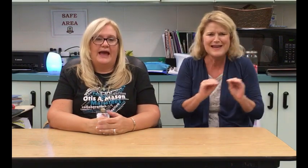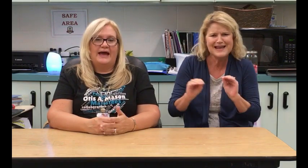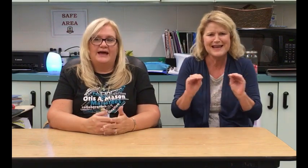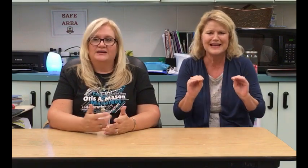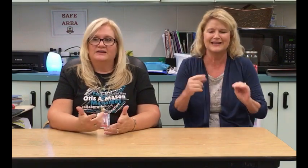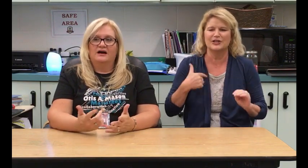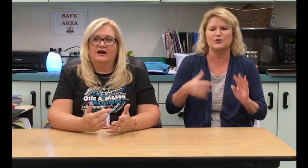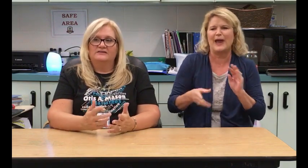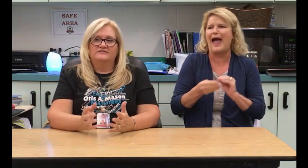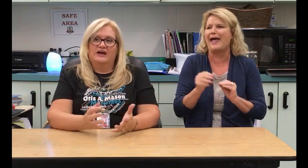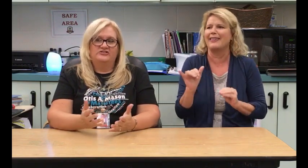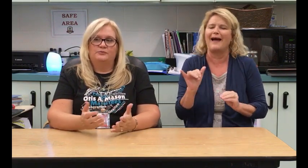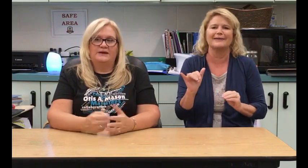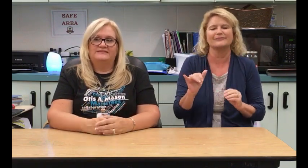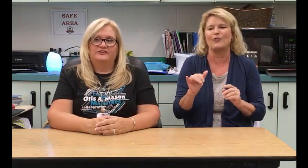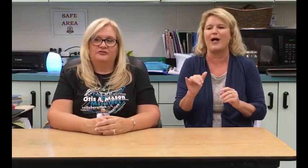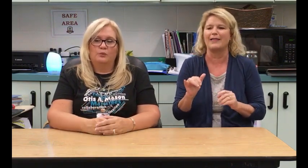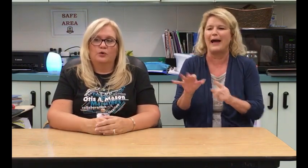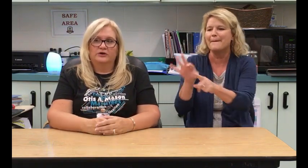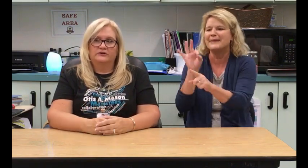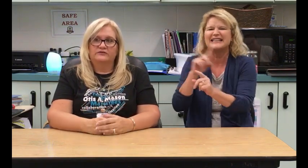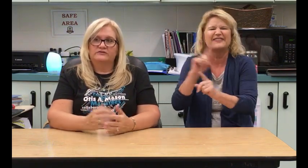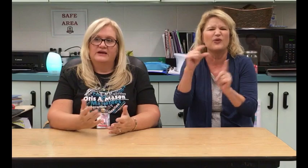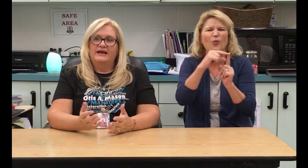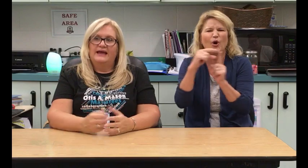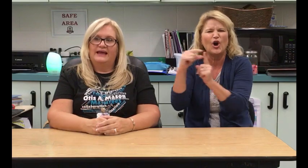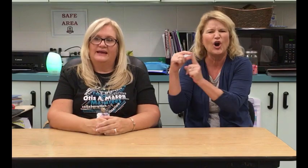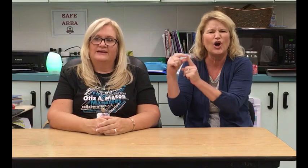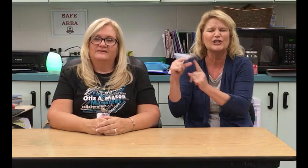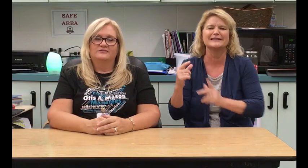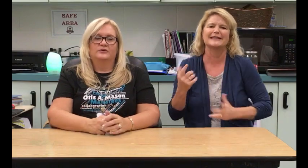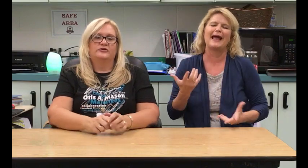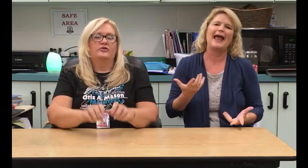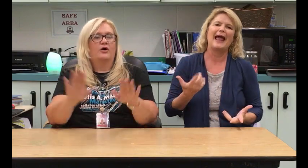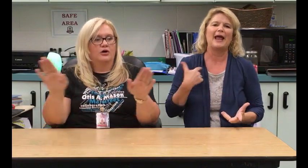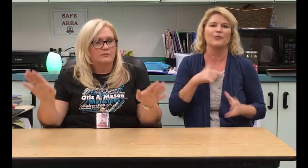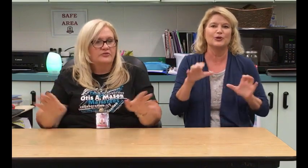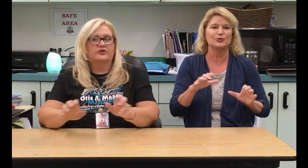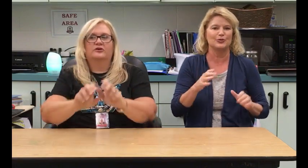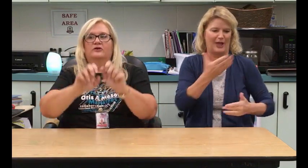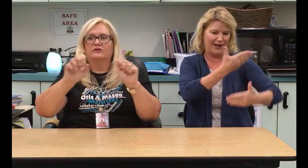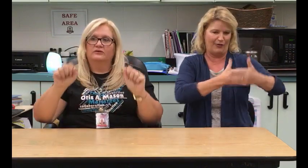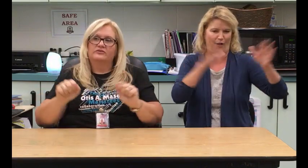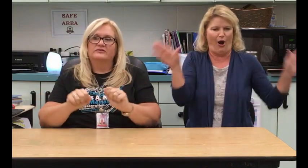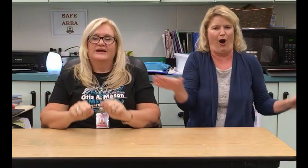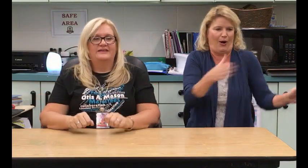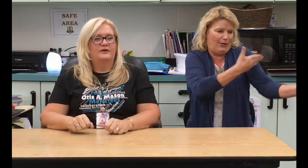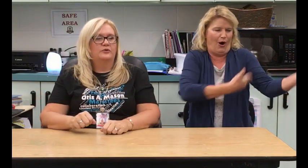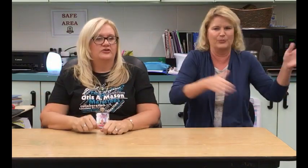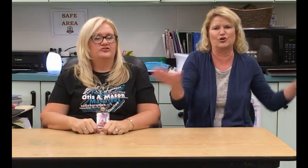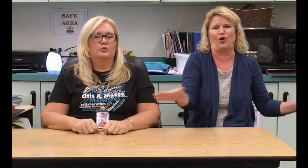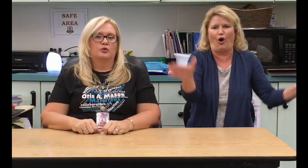I just picked different words and we do the arm circles and then we're